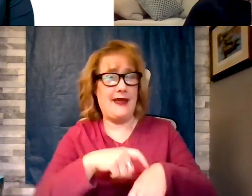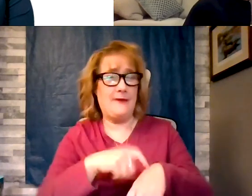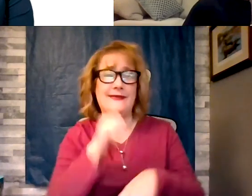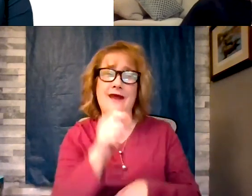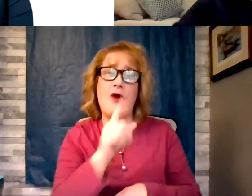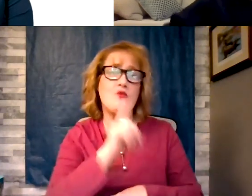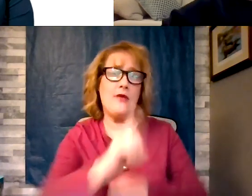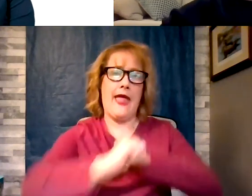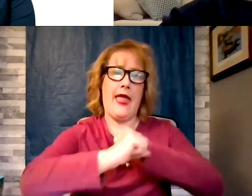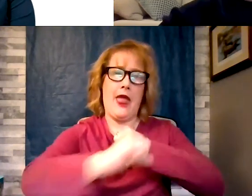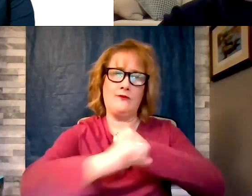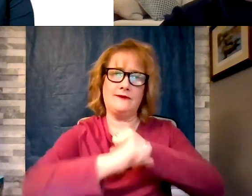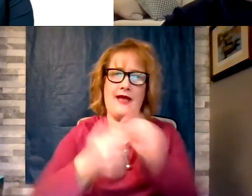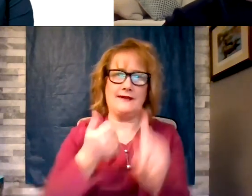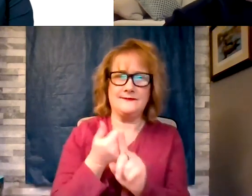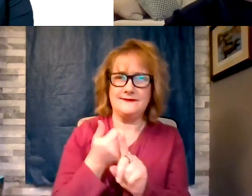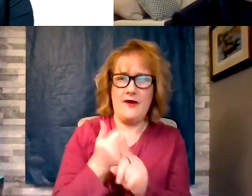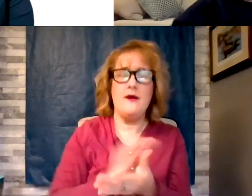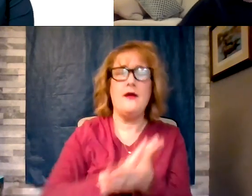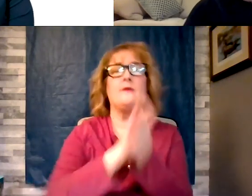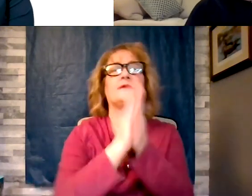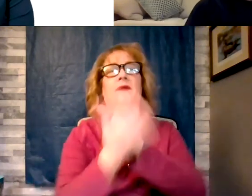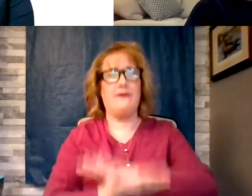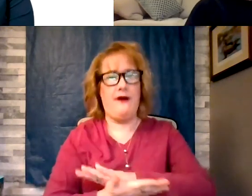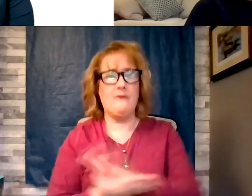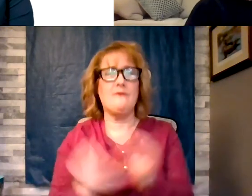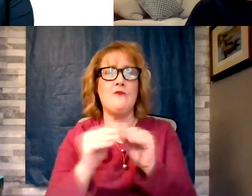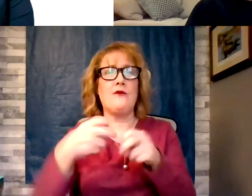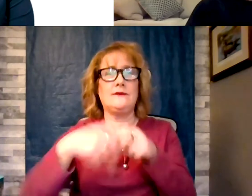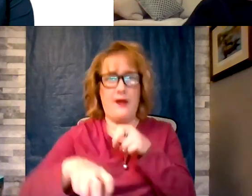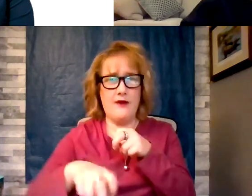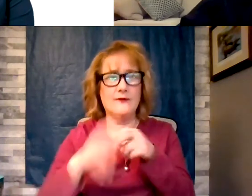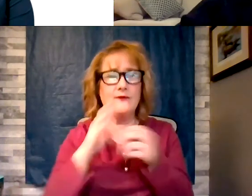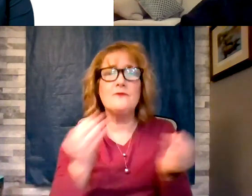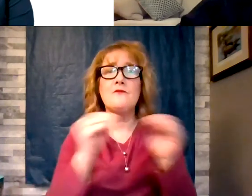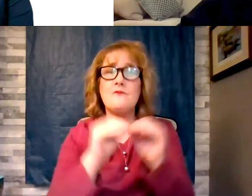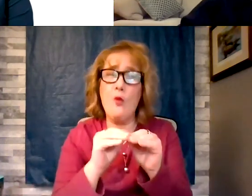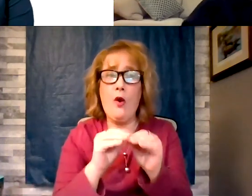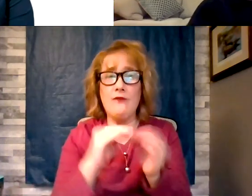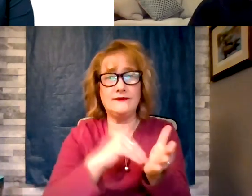become more difficult because more of the physicians are the same. We are one of two